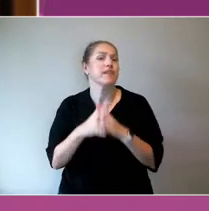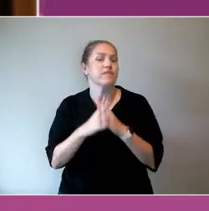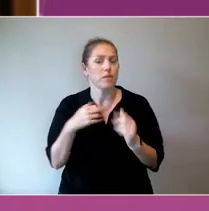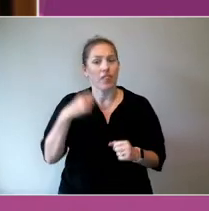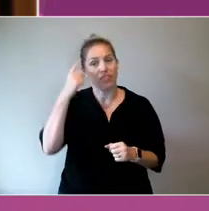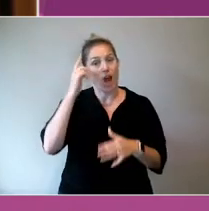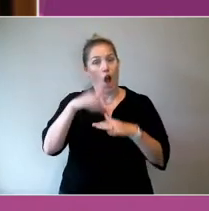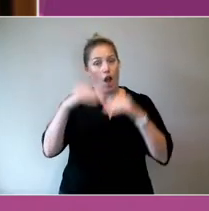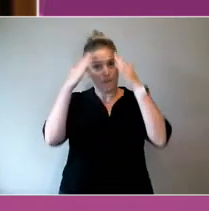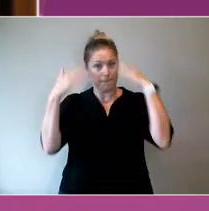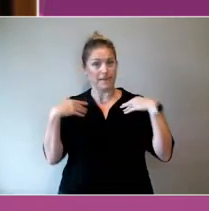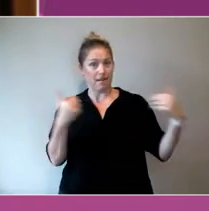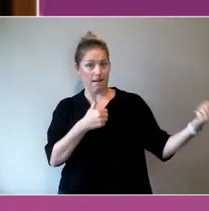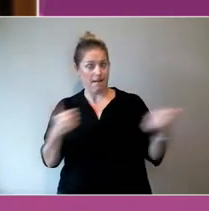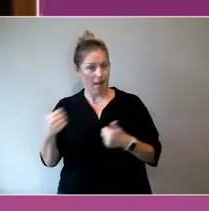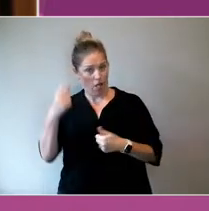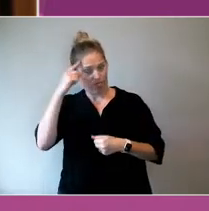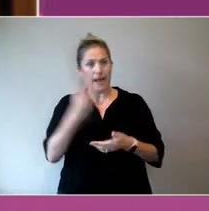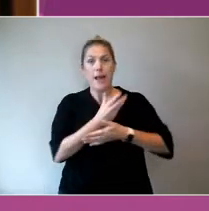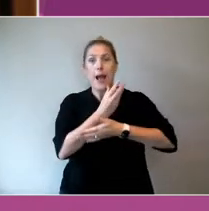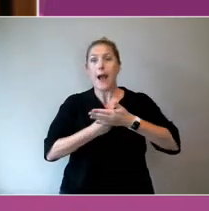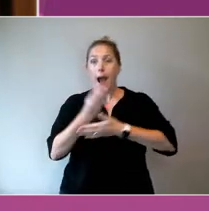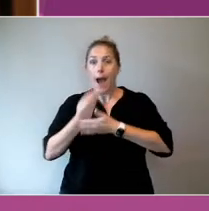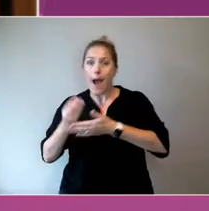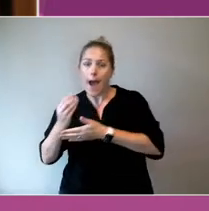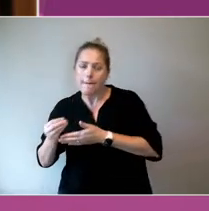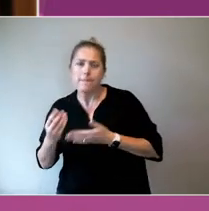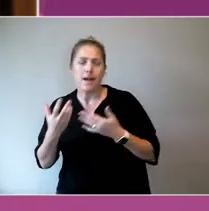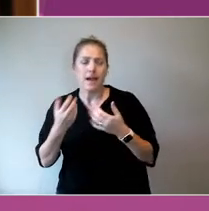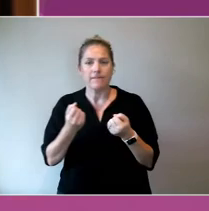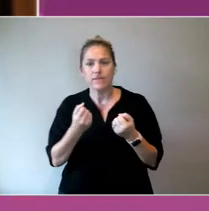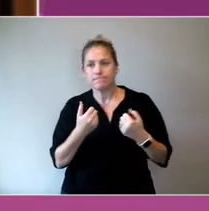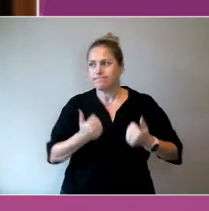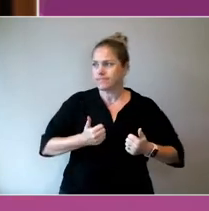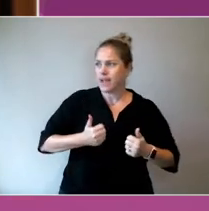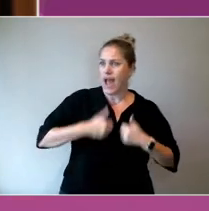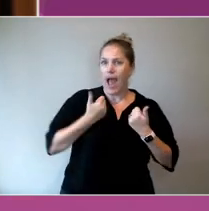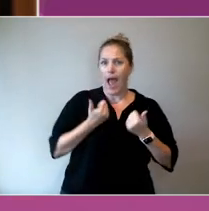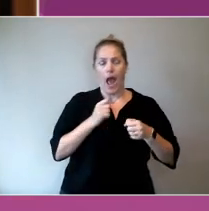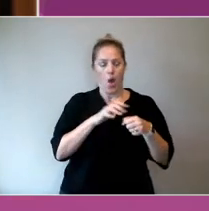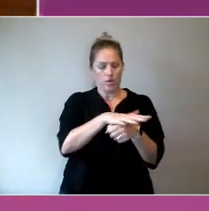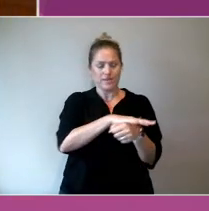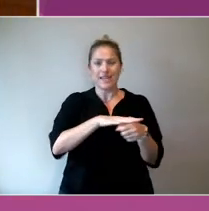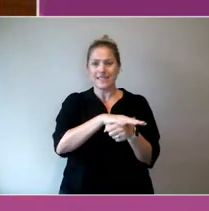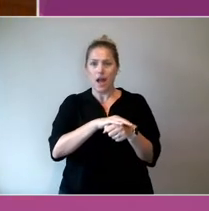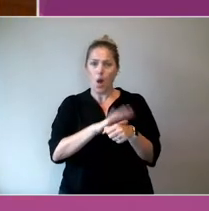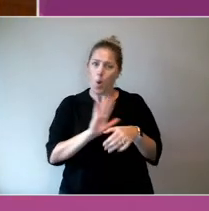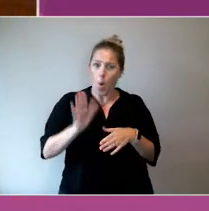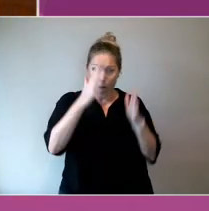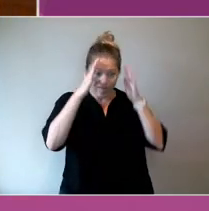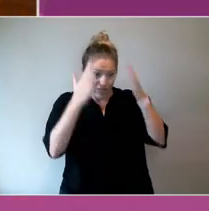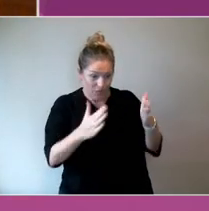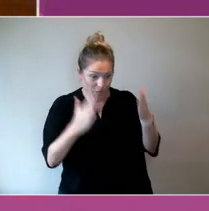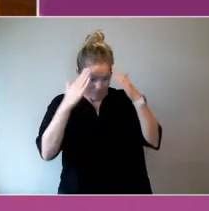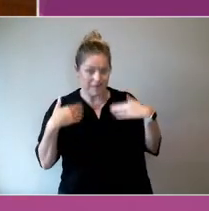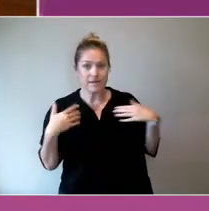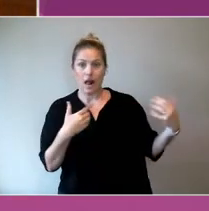are the gaps between even our - parts of our sector that are all working on mental health, big gaps.